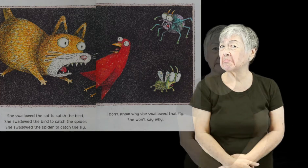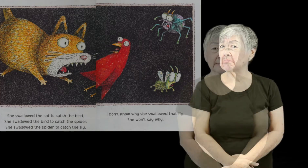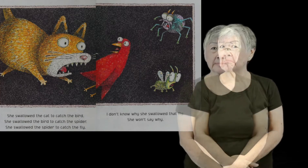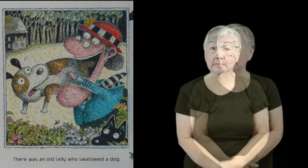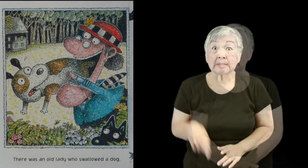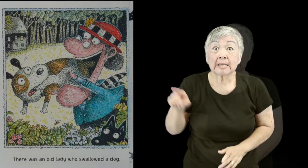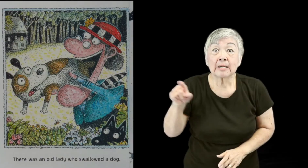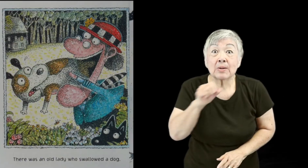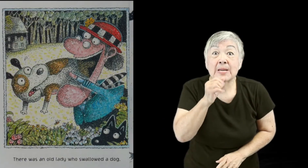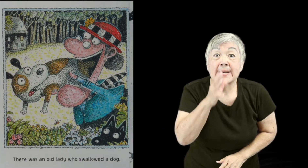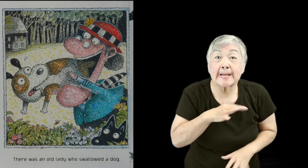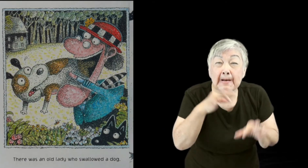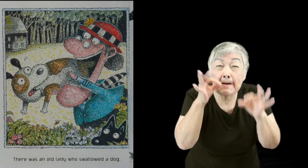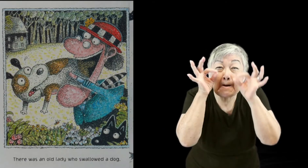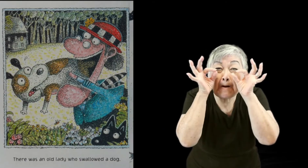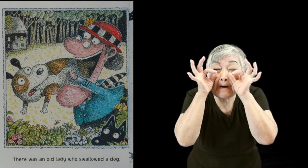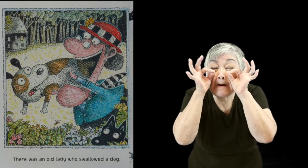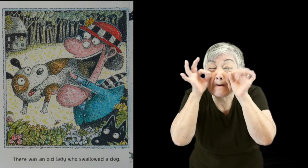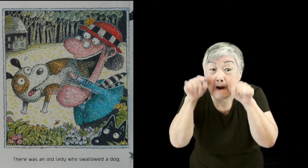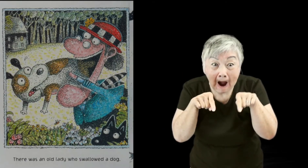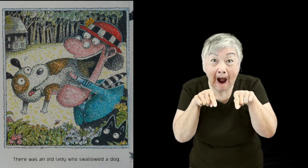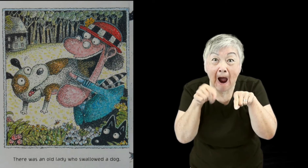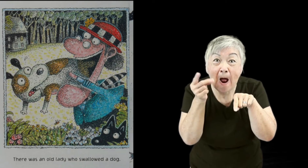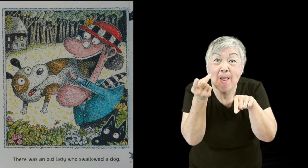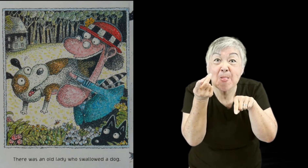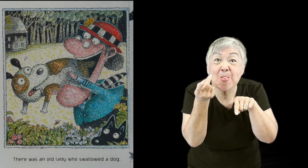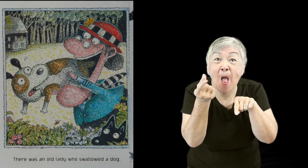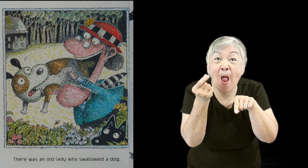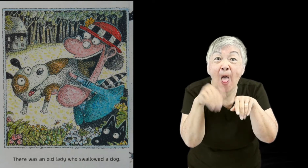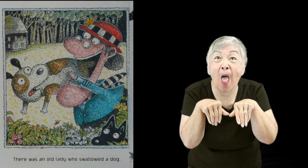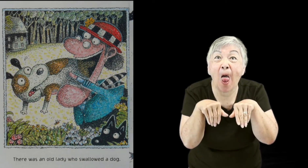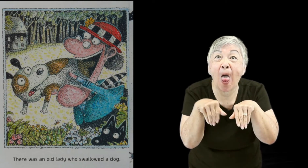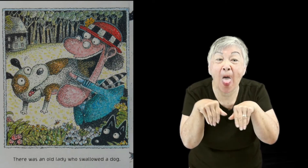There was an old lady who swallowed a dog!